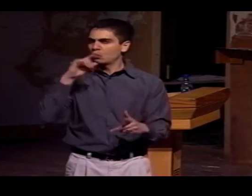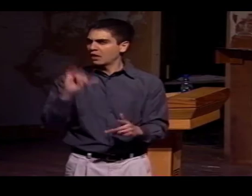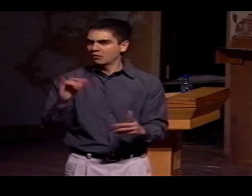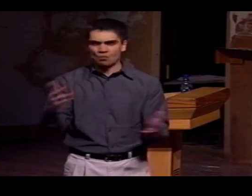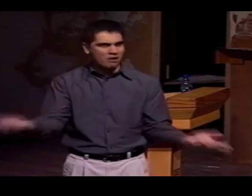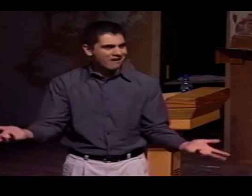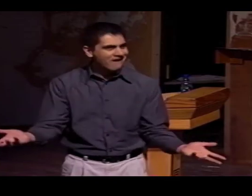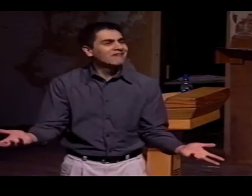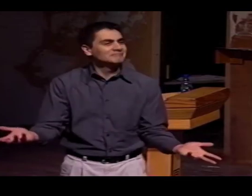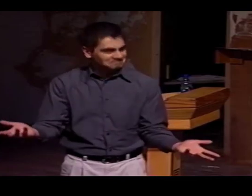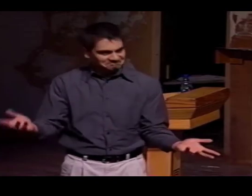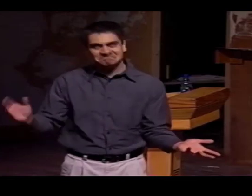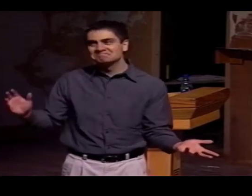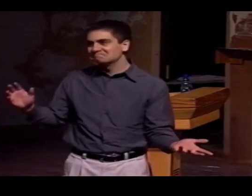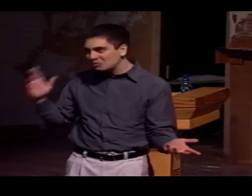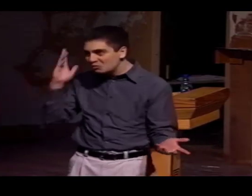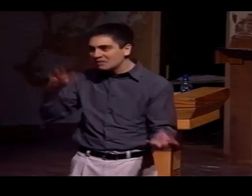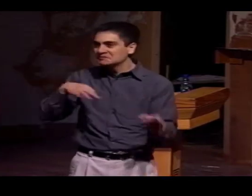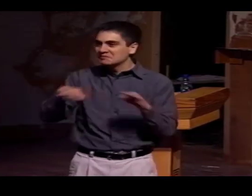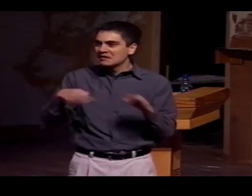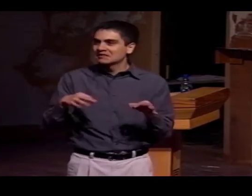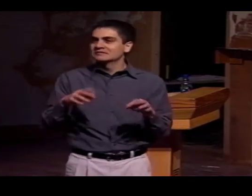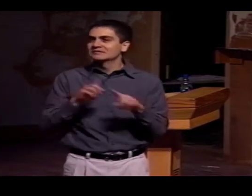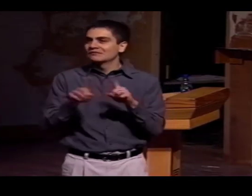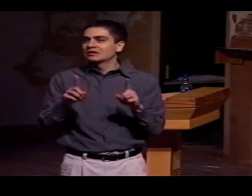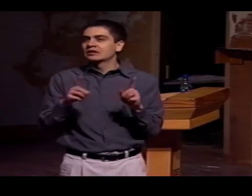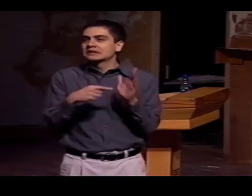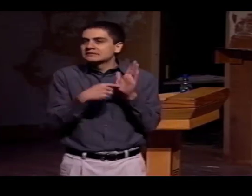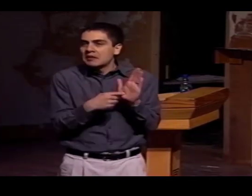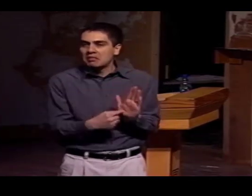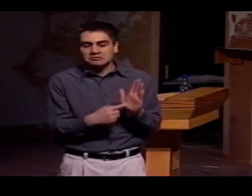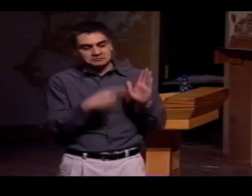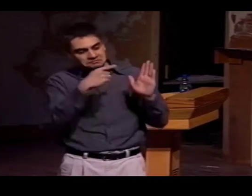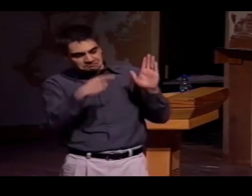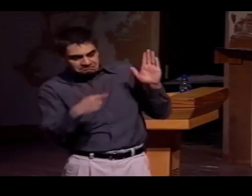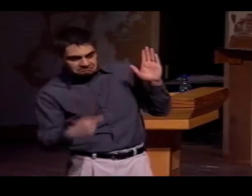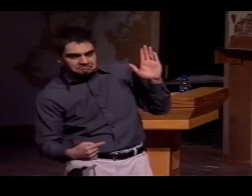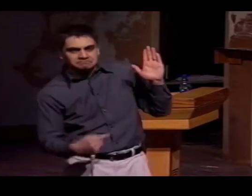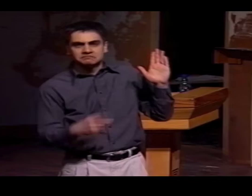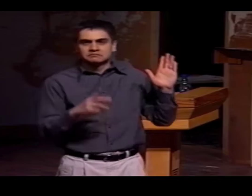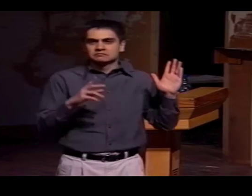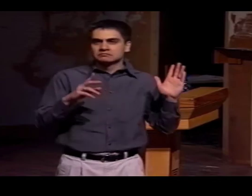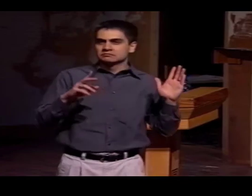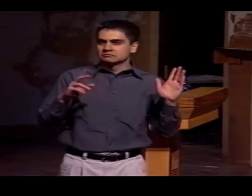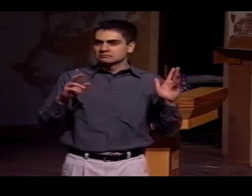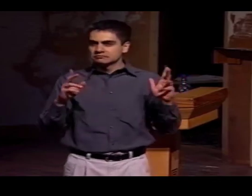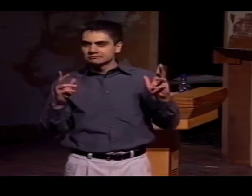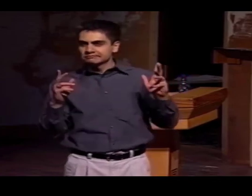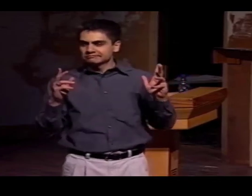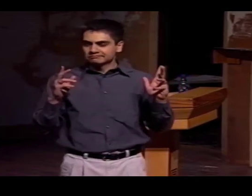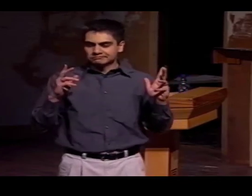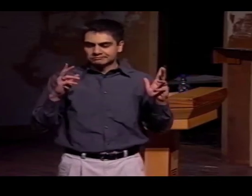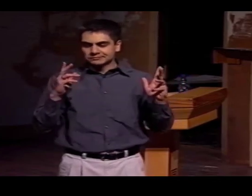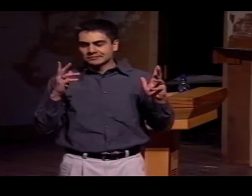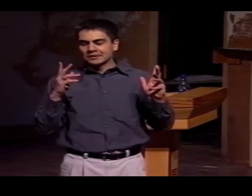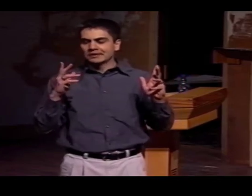BETWEEN THE LANGUAGES AND HOW IT IS SHOWN LINGUISTICALLY. I WILL POINT OUT THE VARIOUS SIMILARITIES